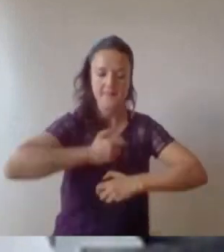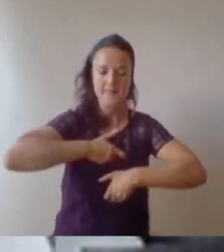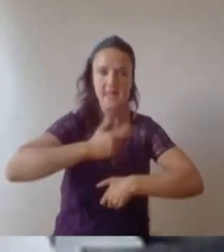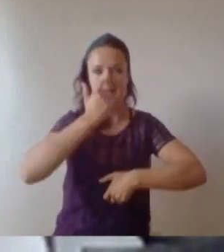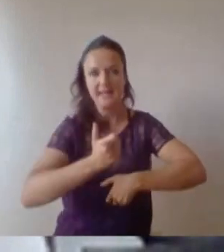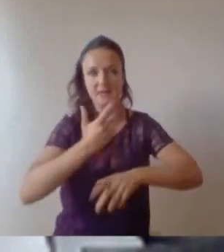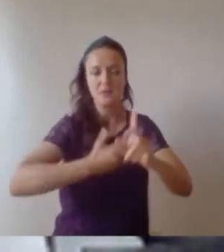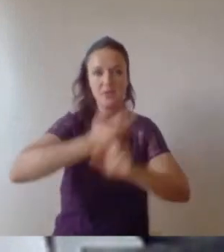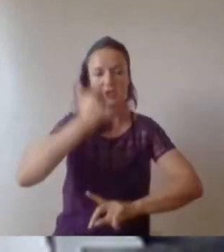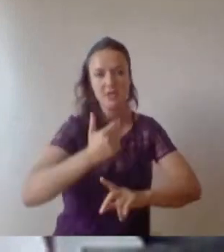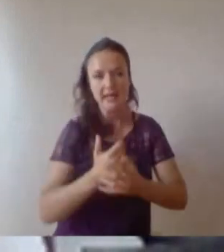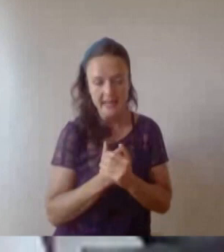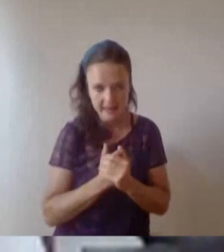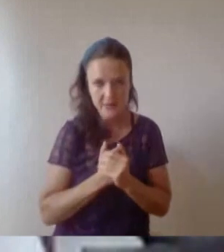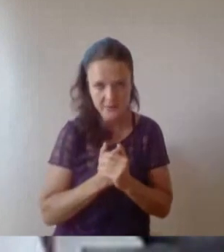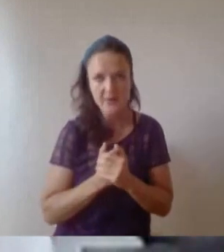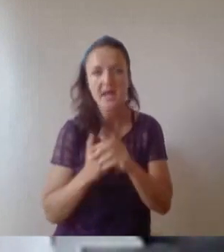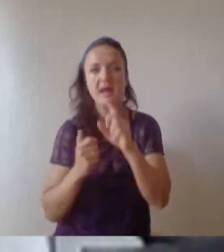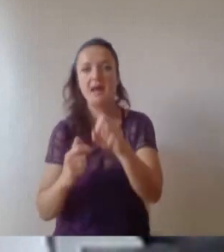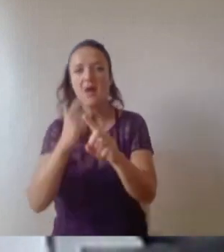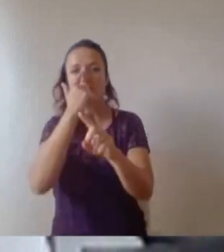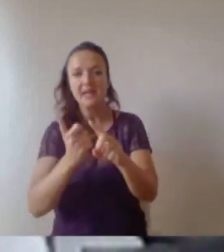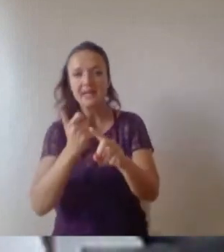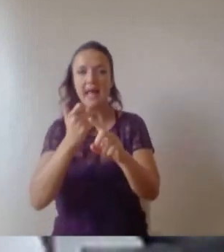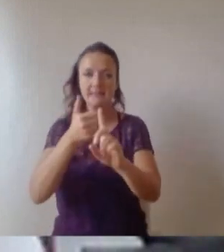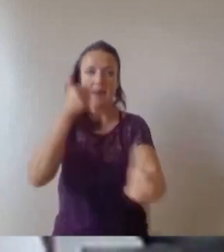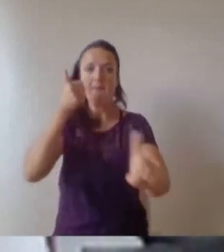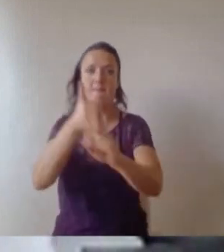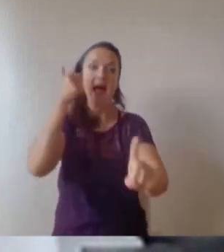on global communities and on the planets and that's actually really exciting.